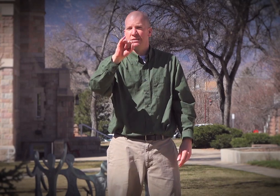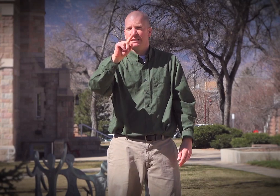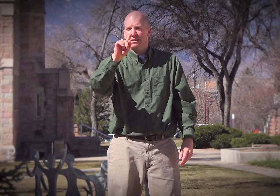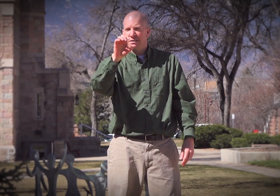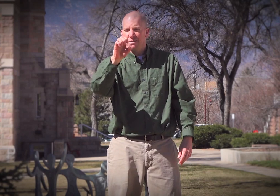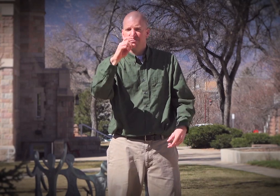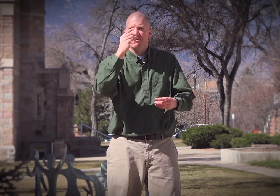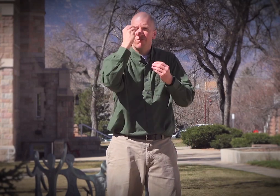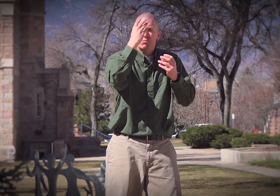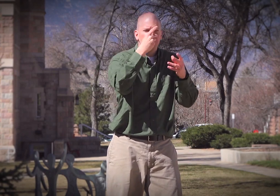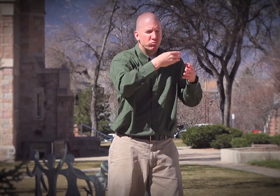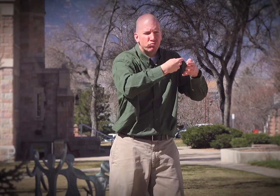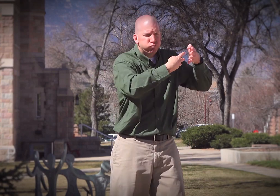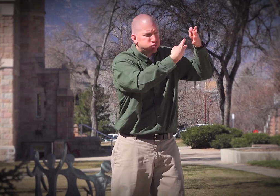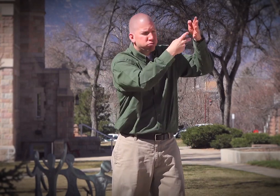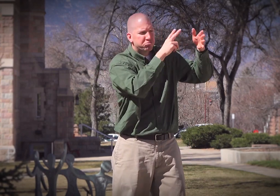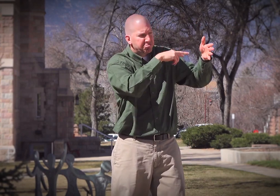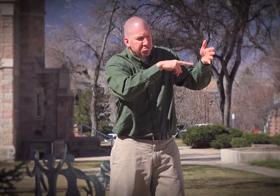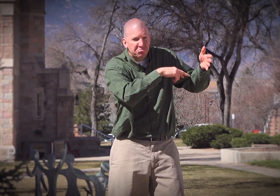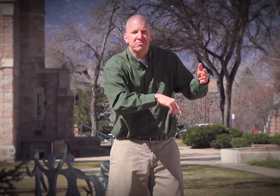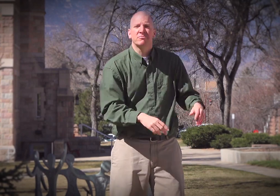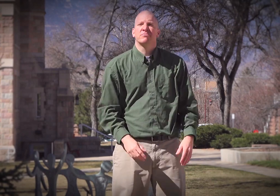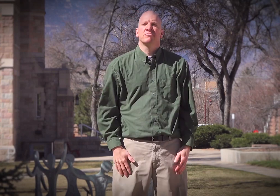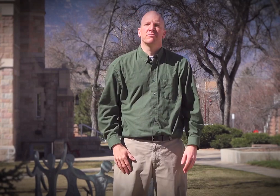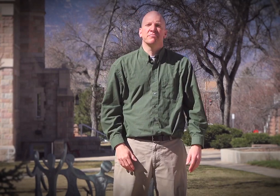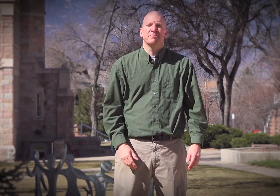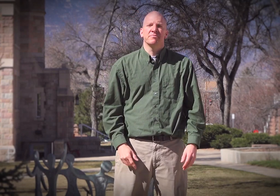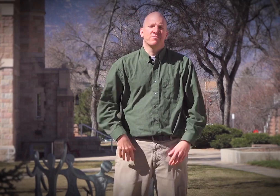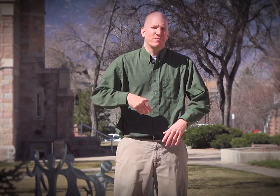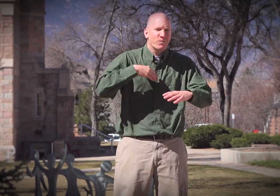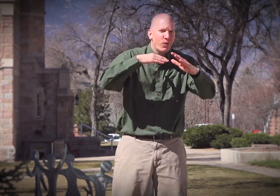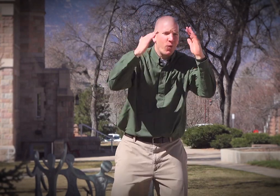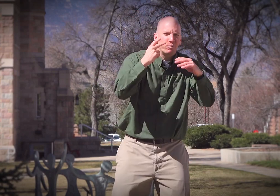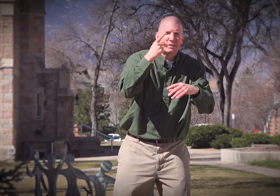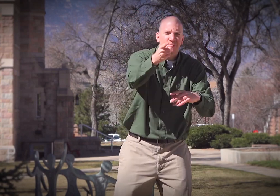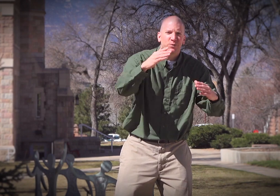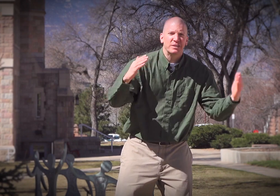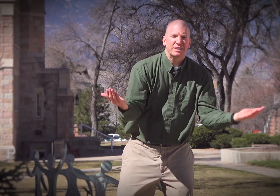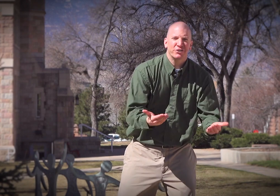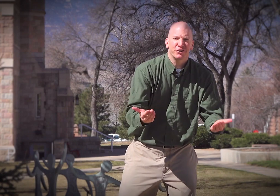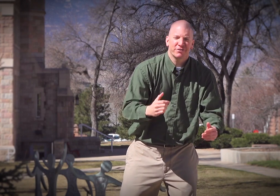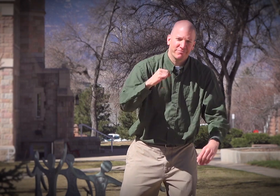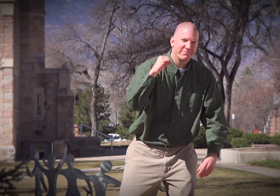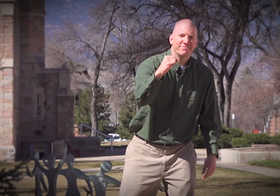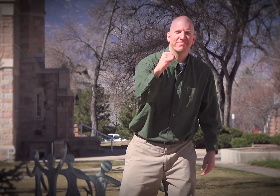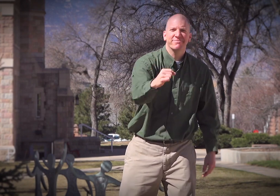take a look at our website. We look forward to seeing you here!